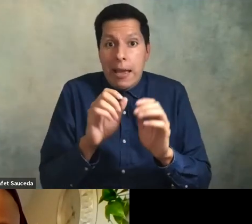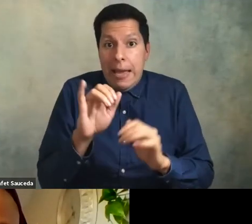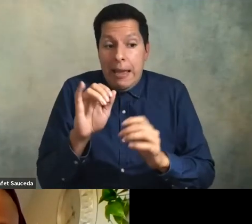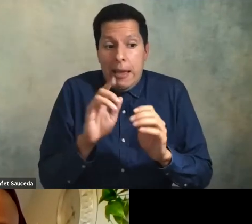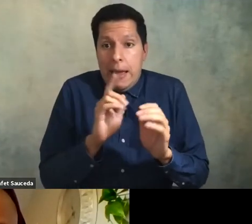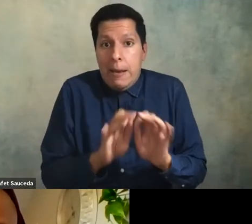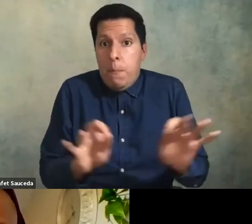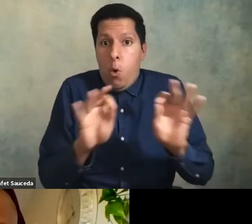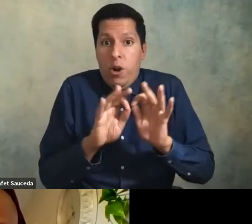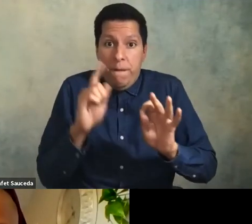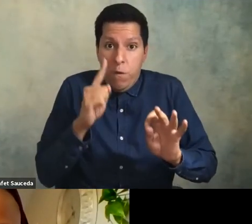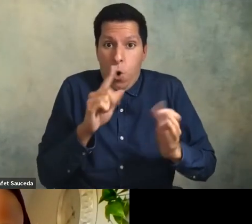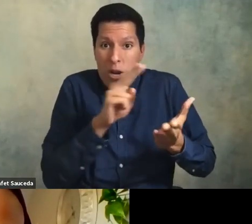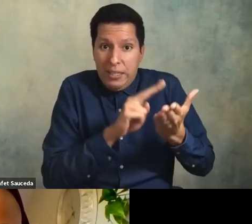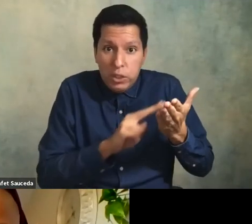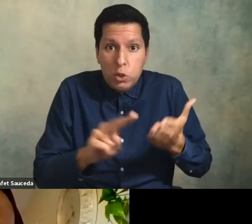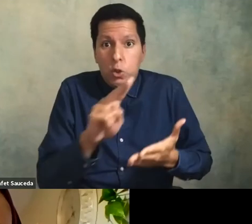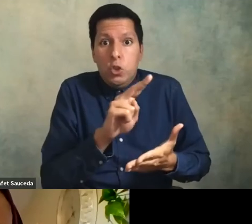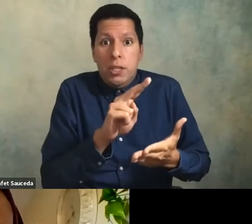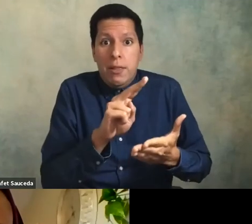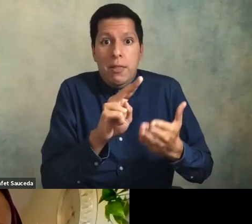of the institution that matters to the president and to the provost